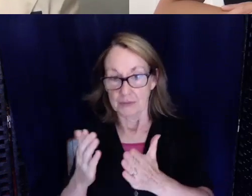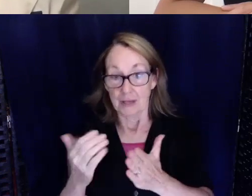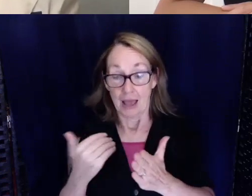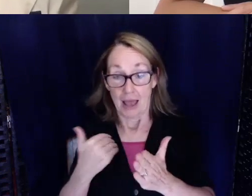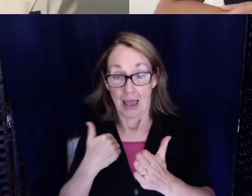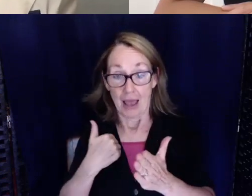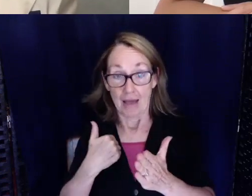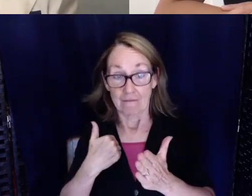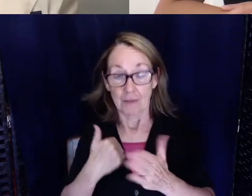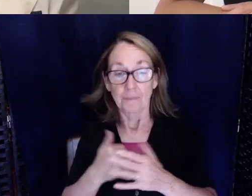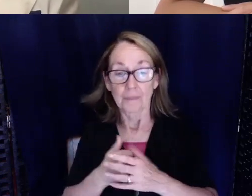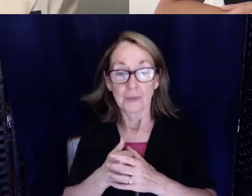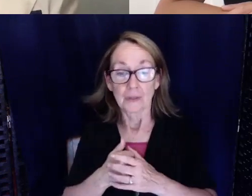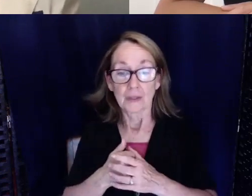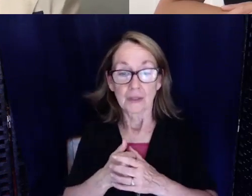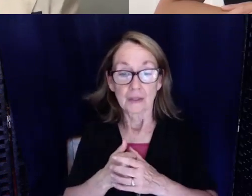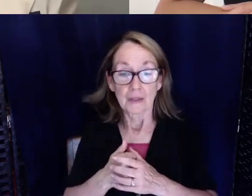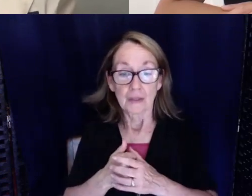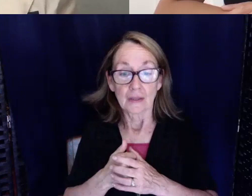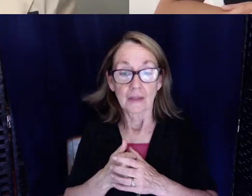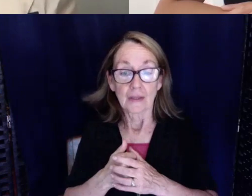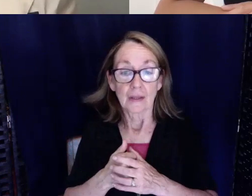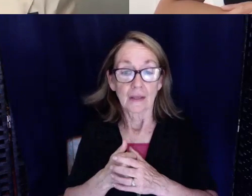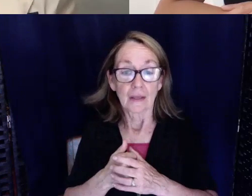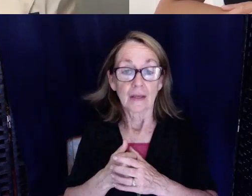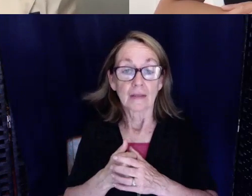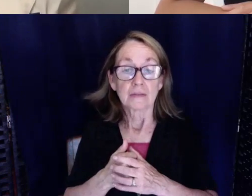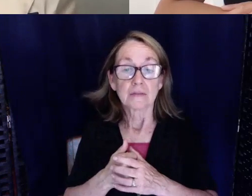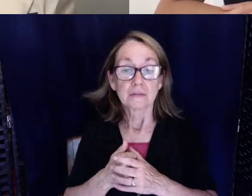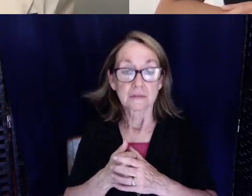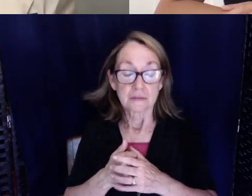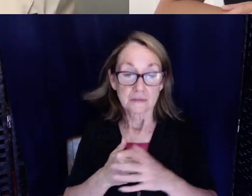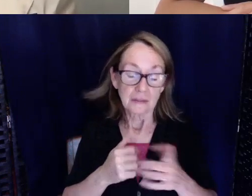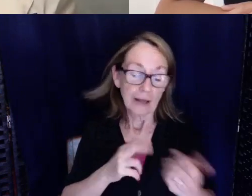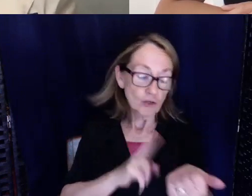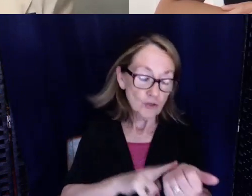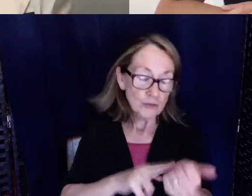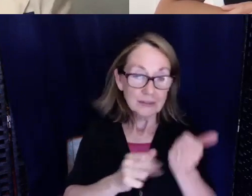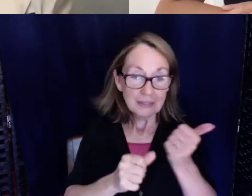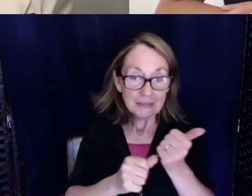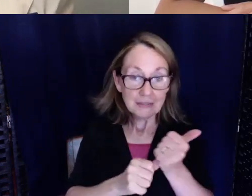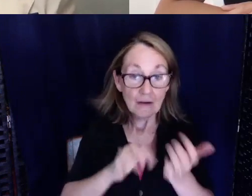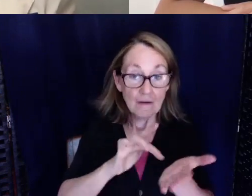They're working on trying to get everybody on there like the nursing assistant, the pharmacy, everybody, so we can just text each other